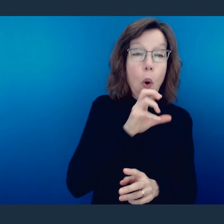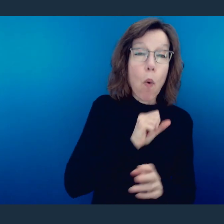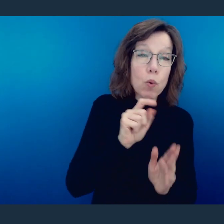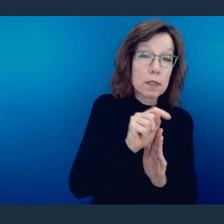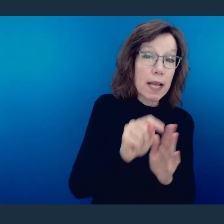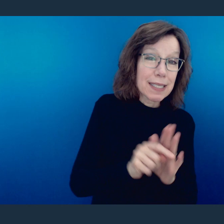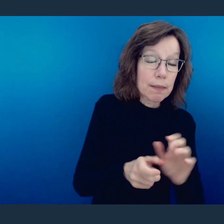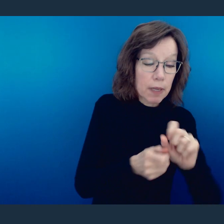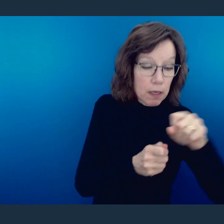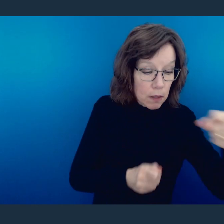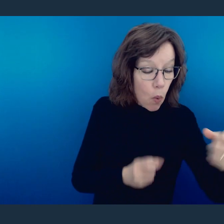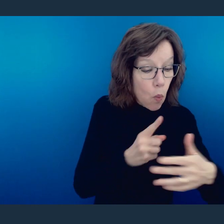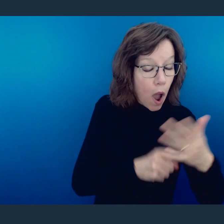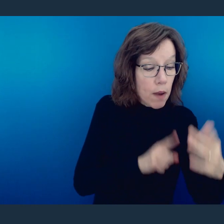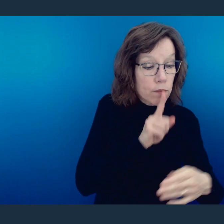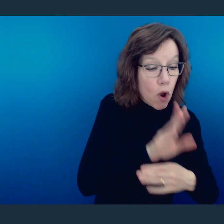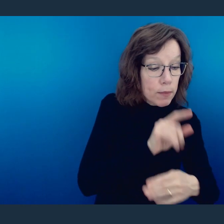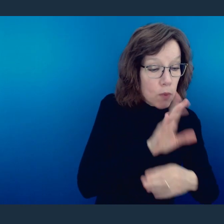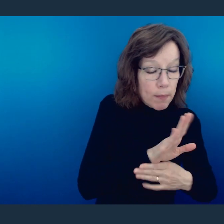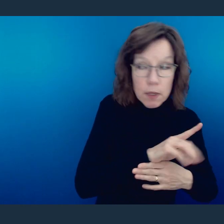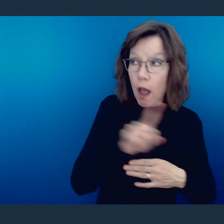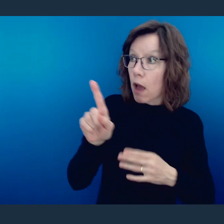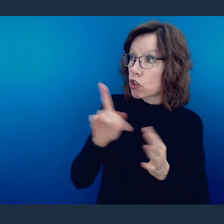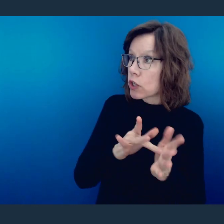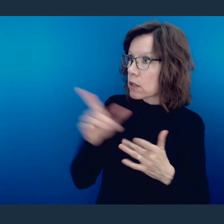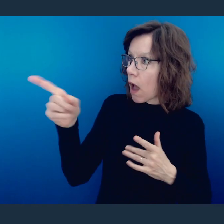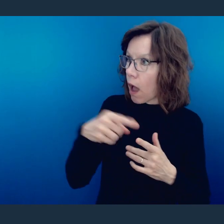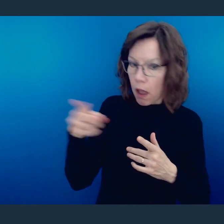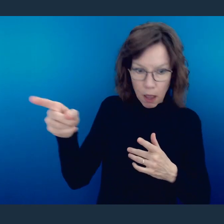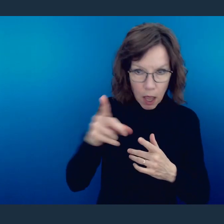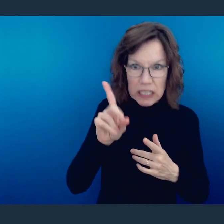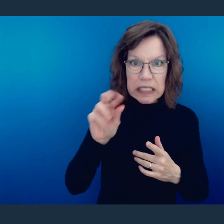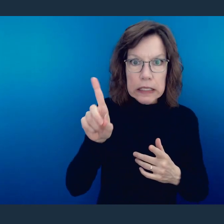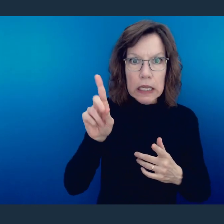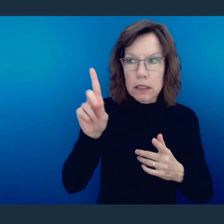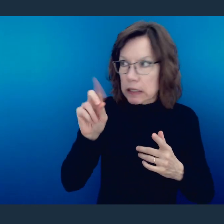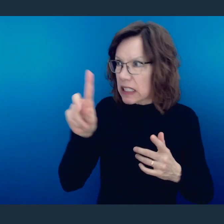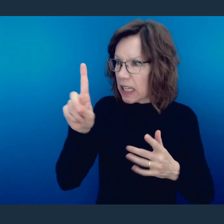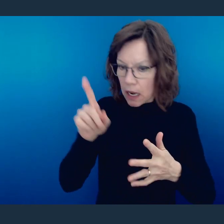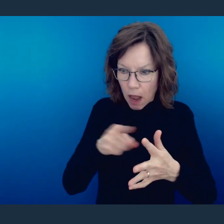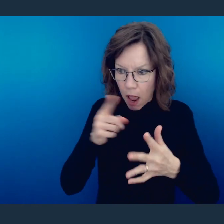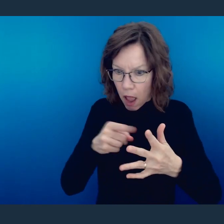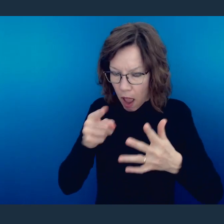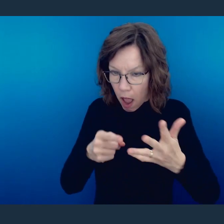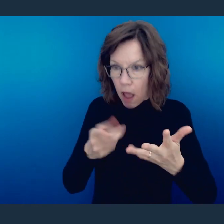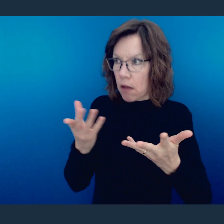we call the Old Testament, every promise made might be fulfilled. So that they might know